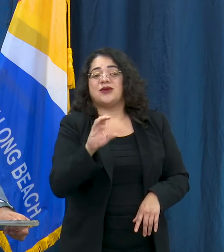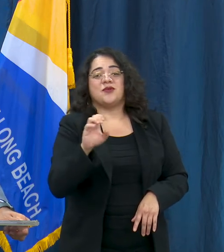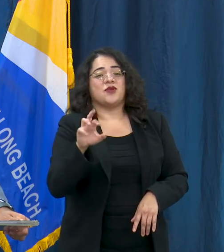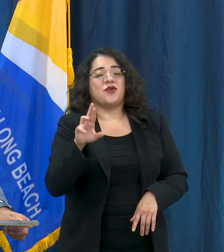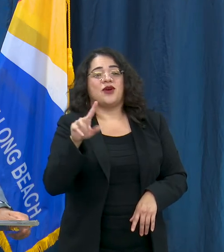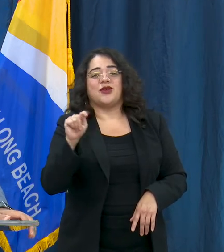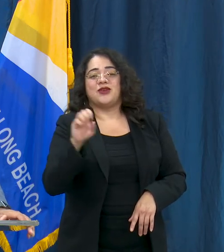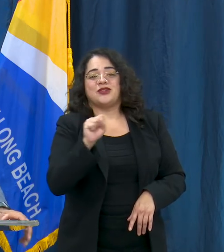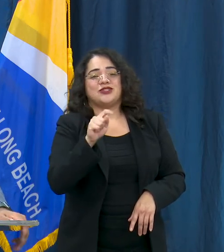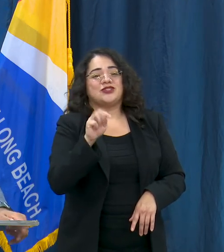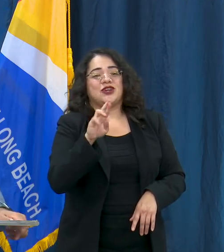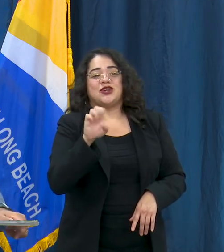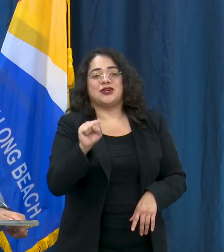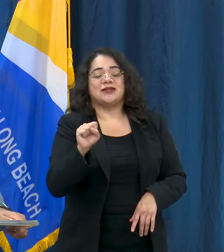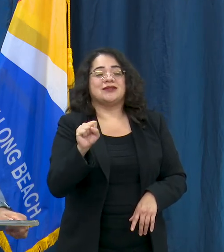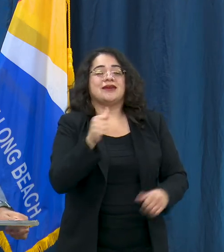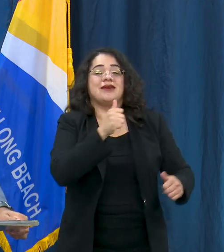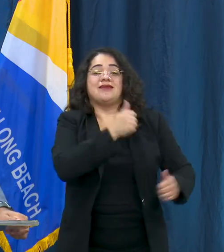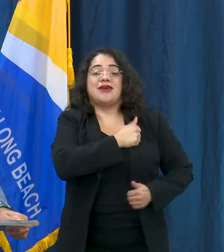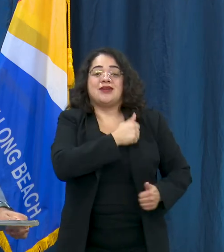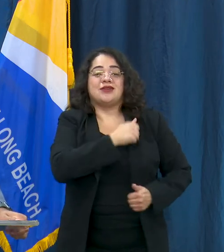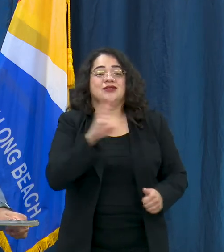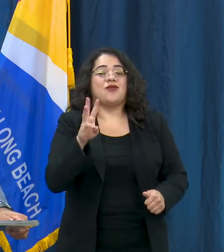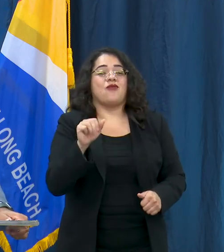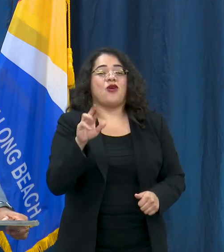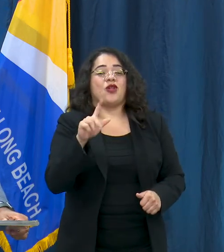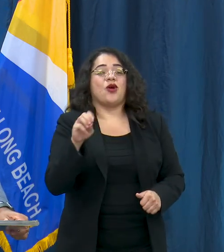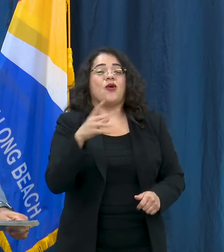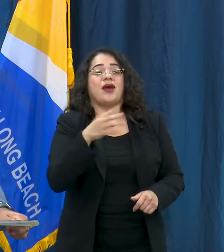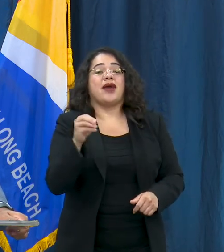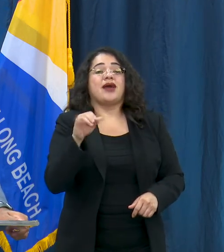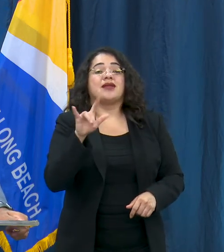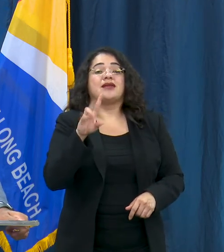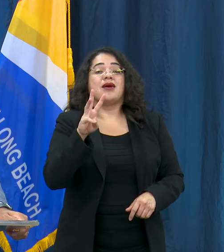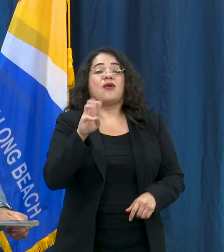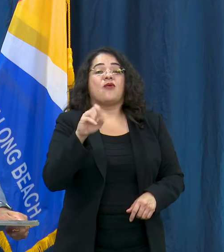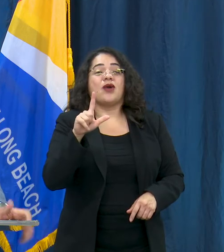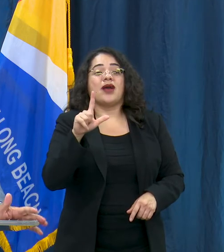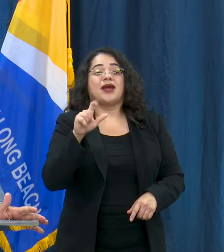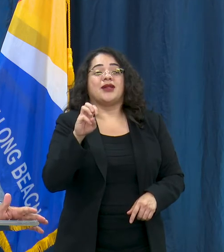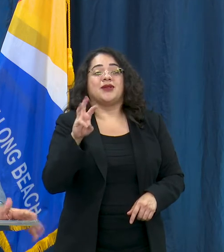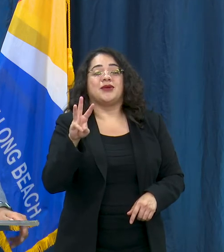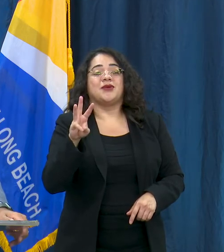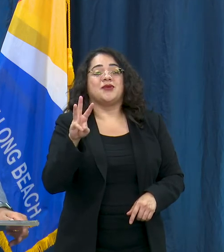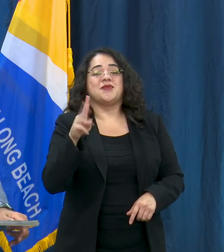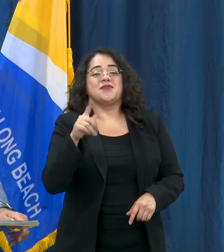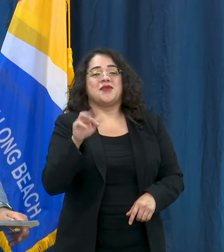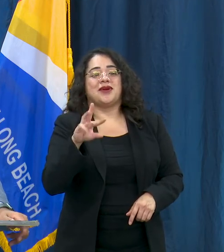Veterans, Wardlow Park, and Whaley Park. For our older kids that are aged between